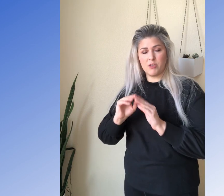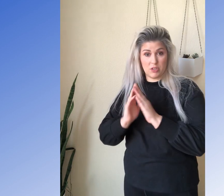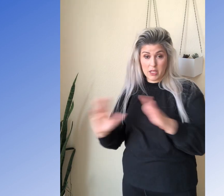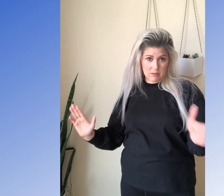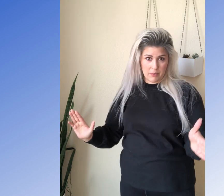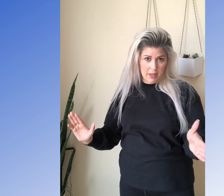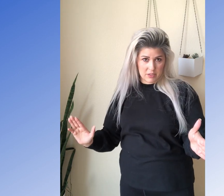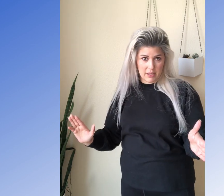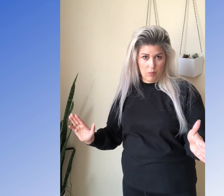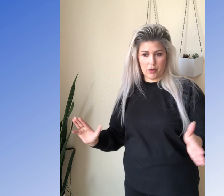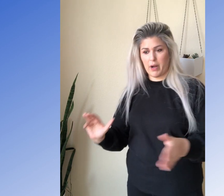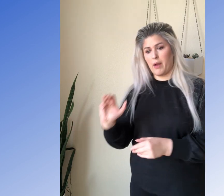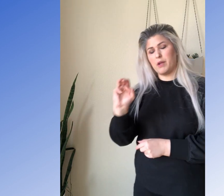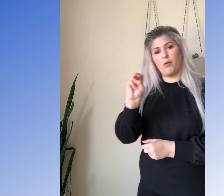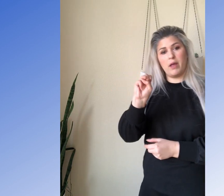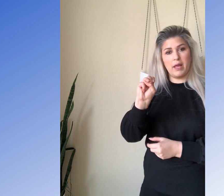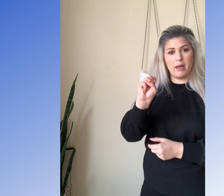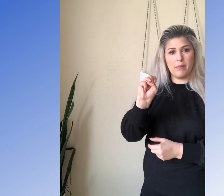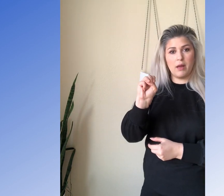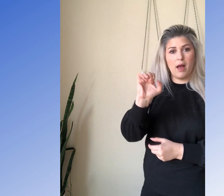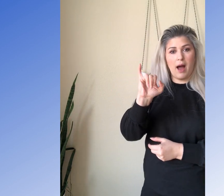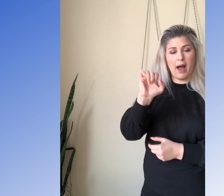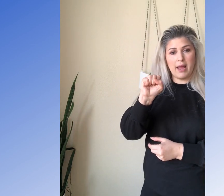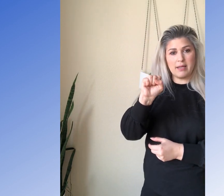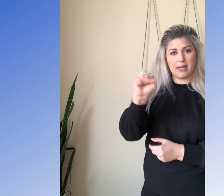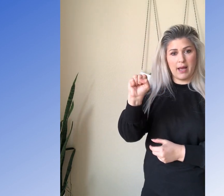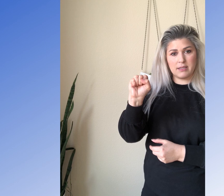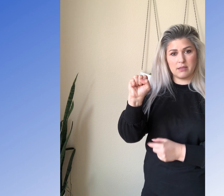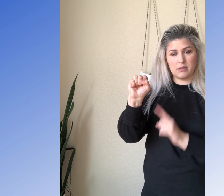There's lots of double letters in that word, right? I would go M I S. S.